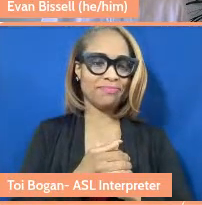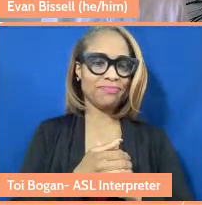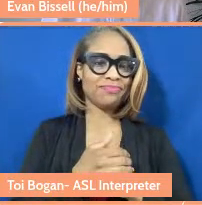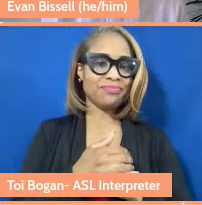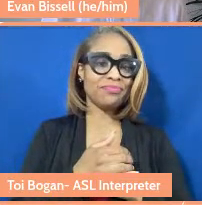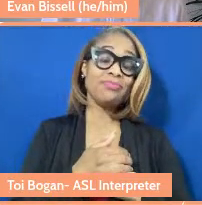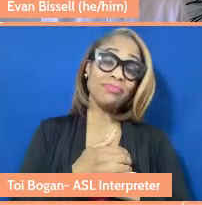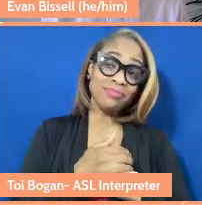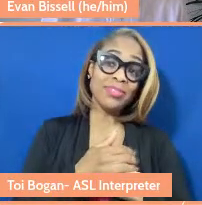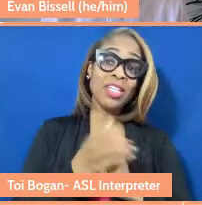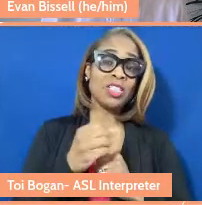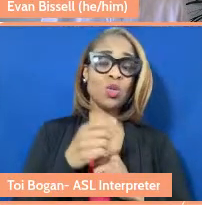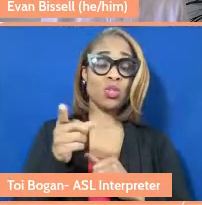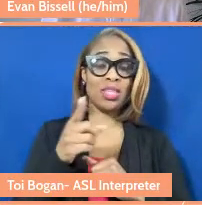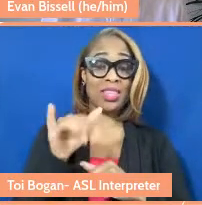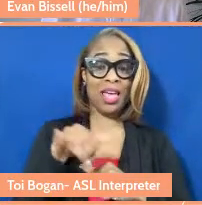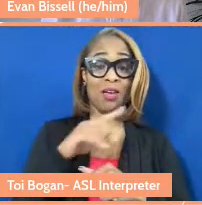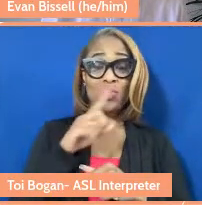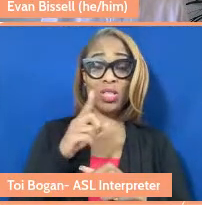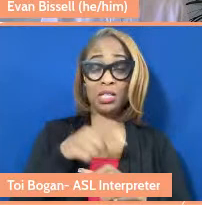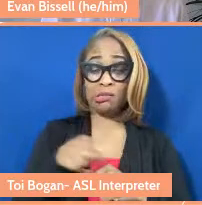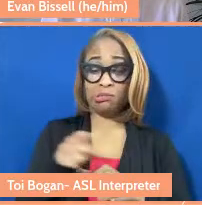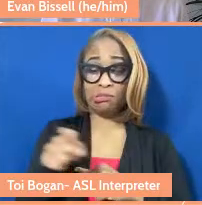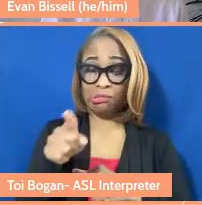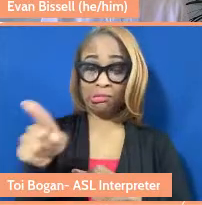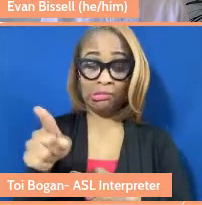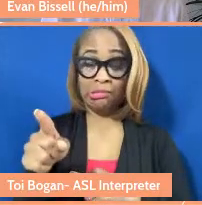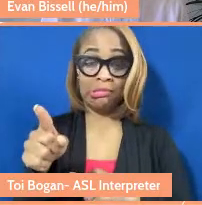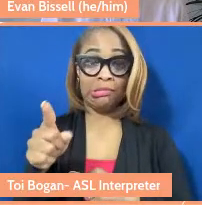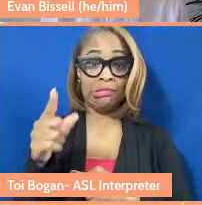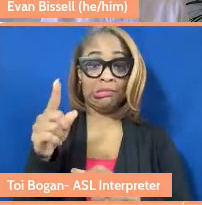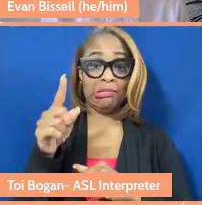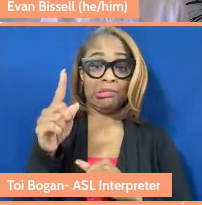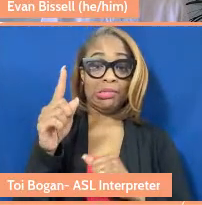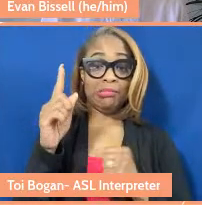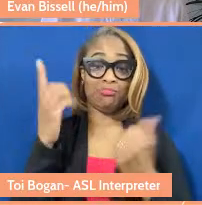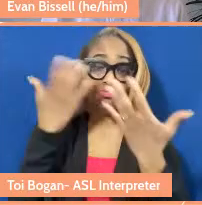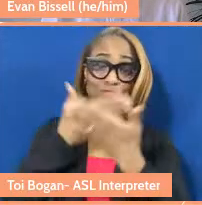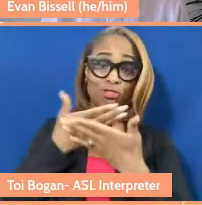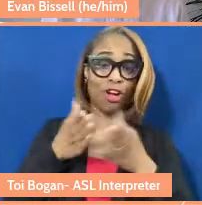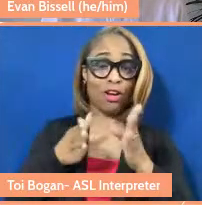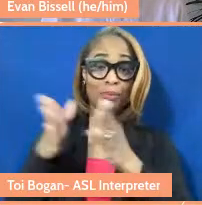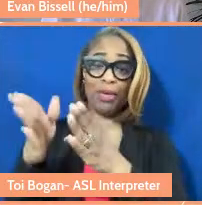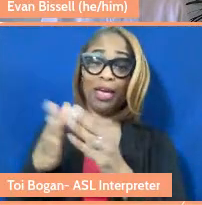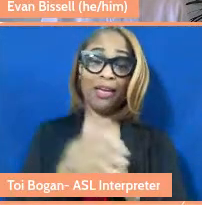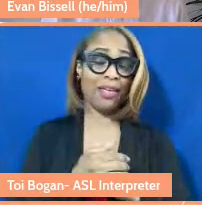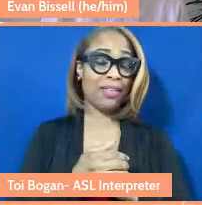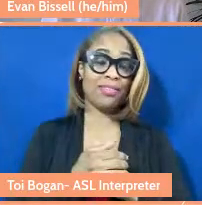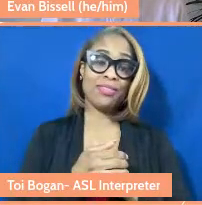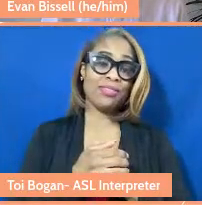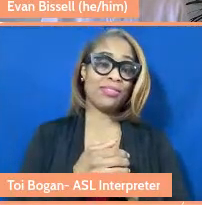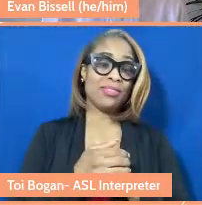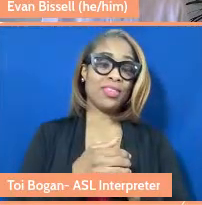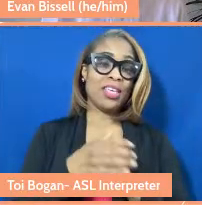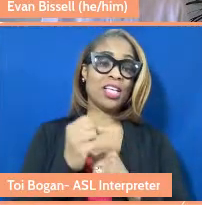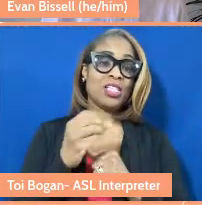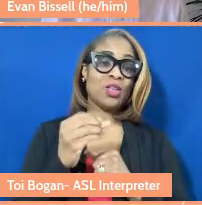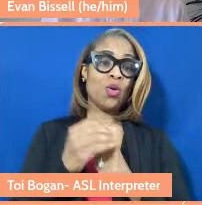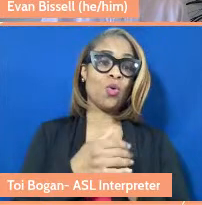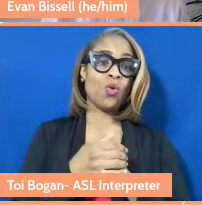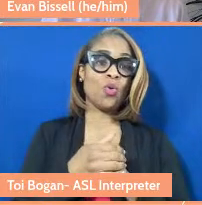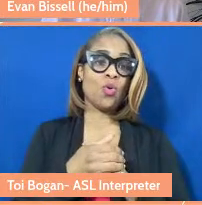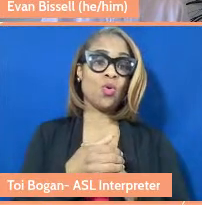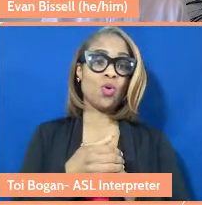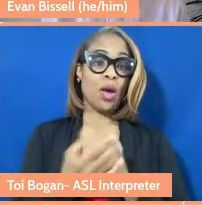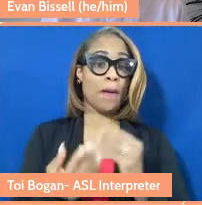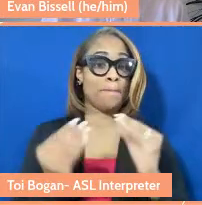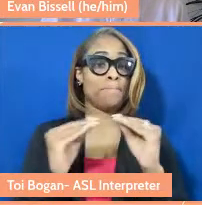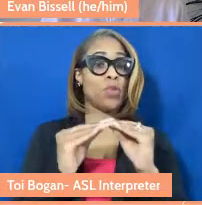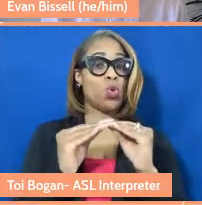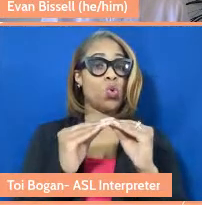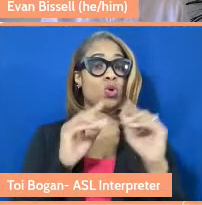you're heading down a very dark road. And so I think the more places we could say that,